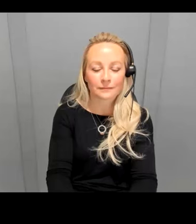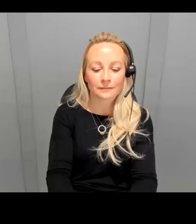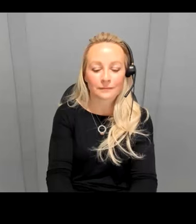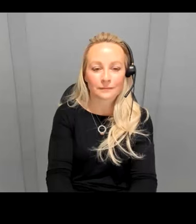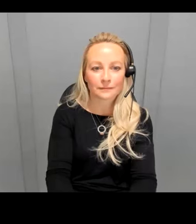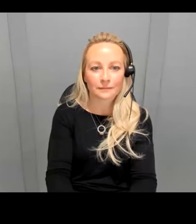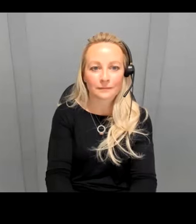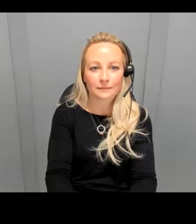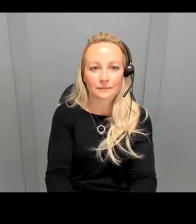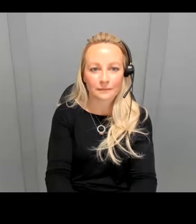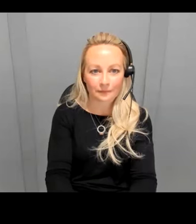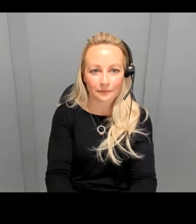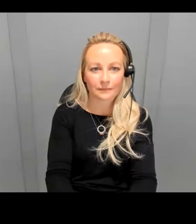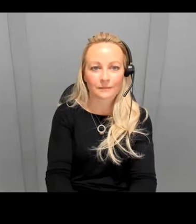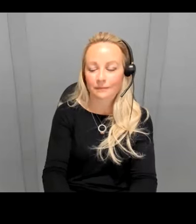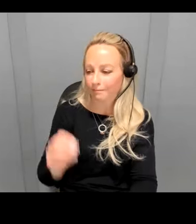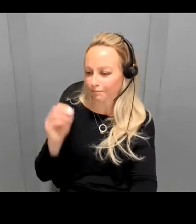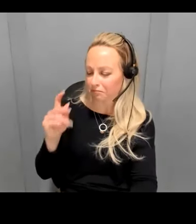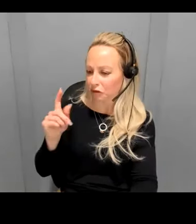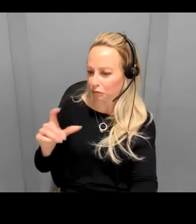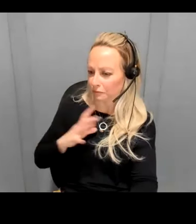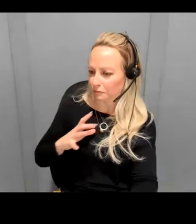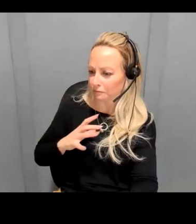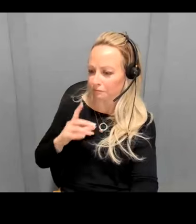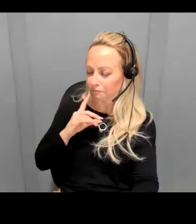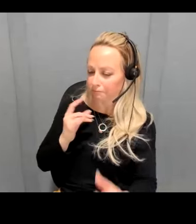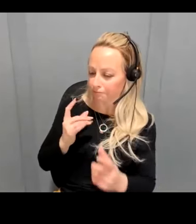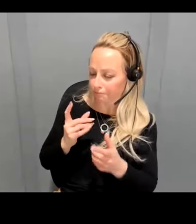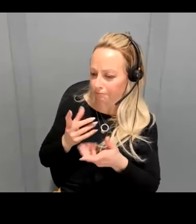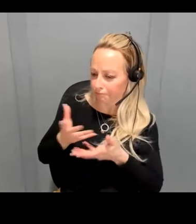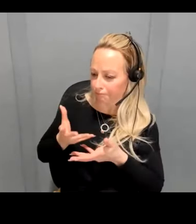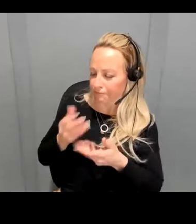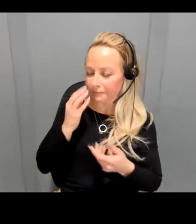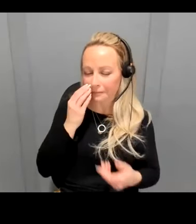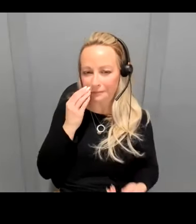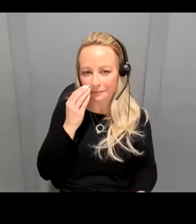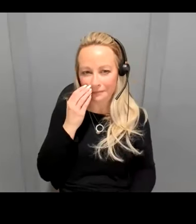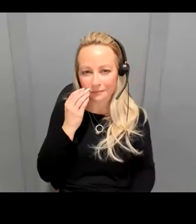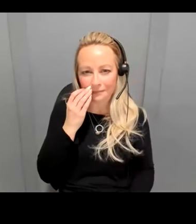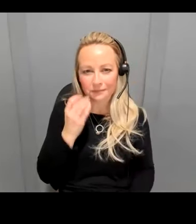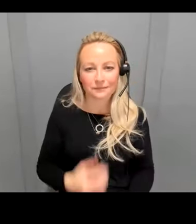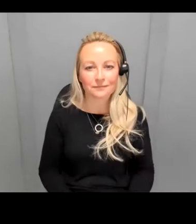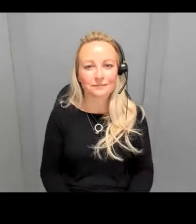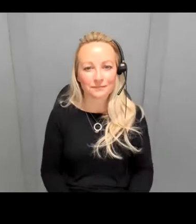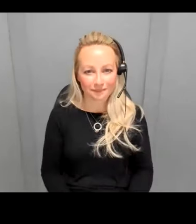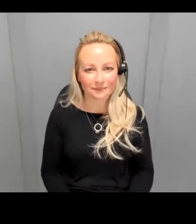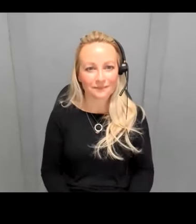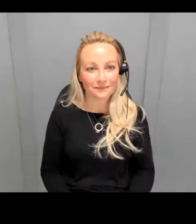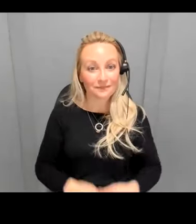um should be okay all right um everyone hear me